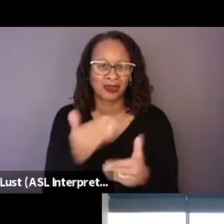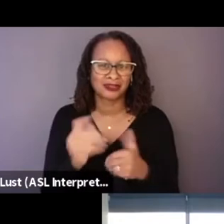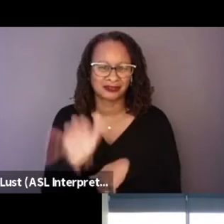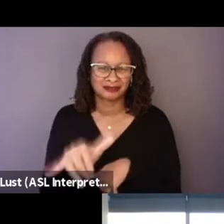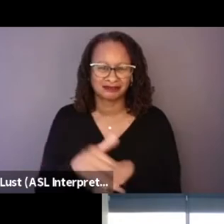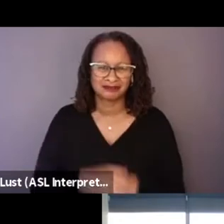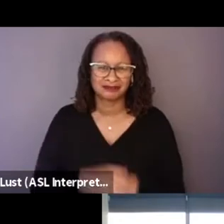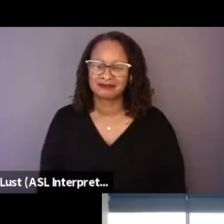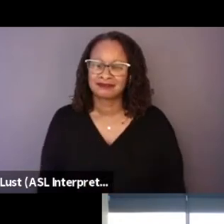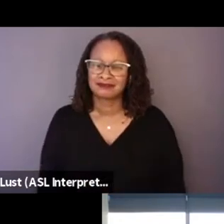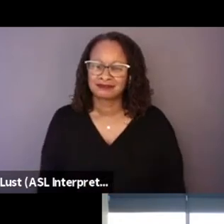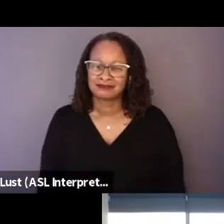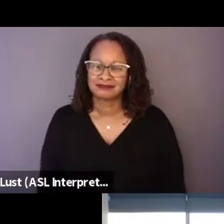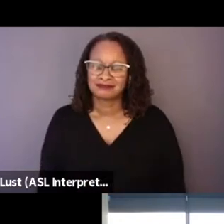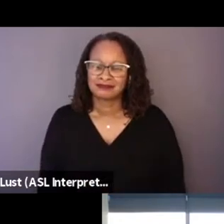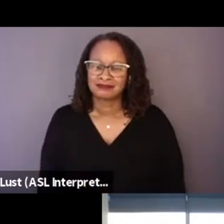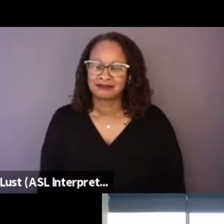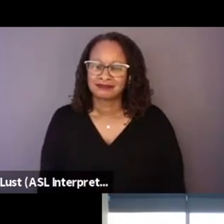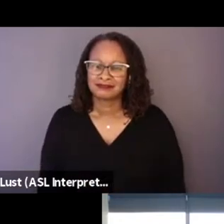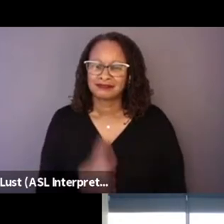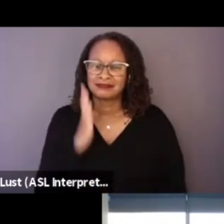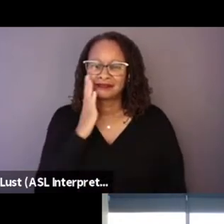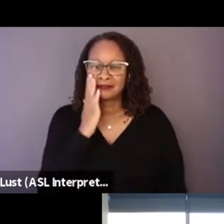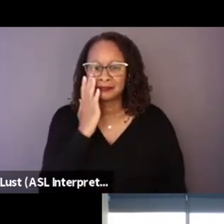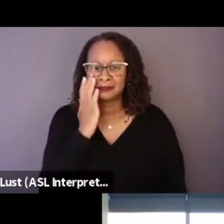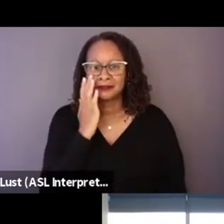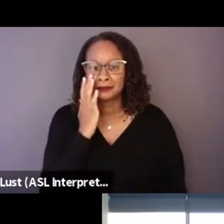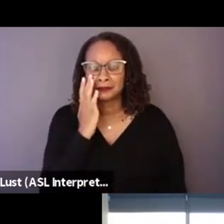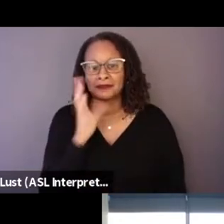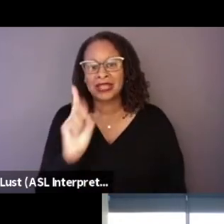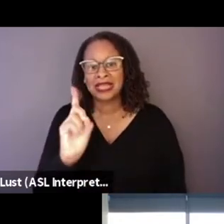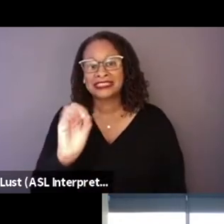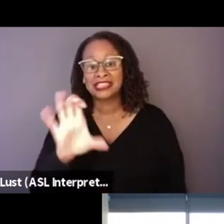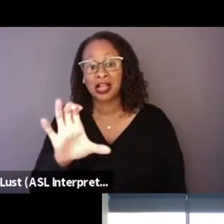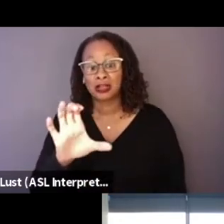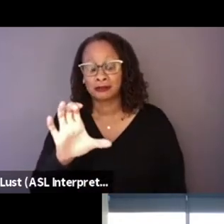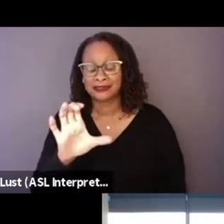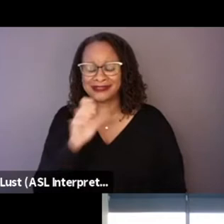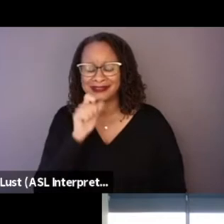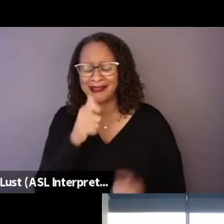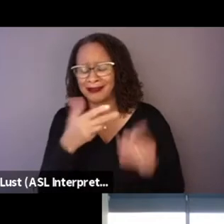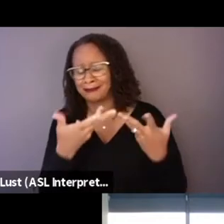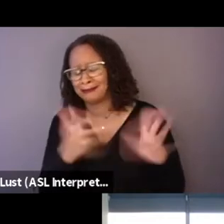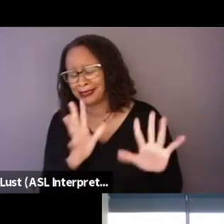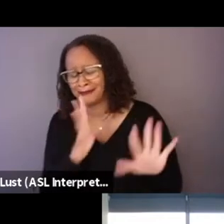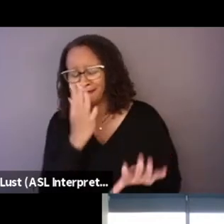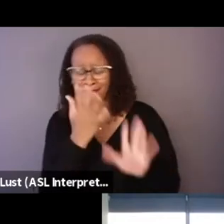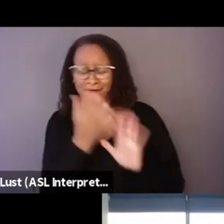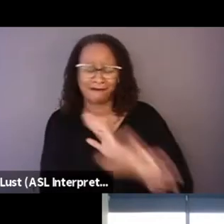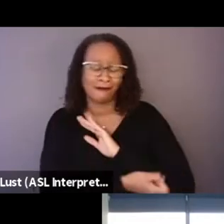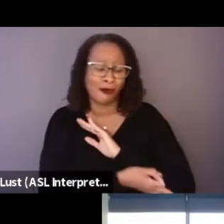I mean, documentary is not completely foreign in that, you know, I've done stuff for TV